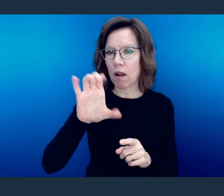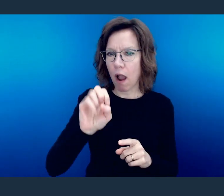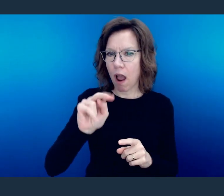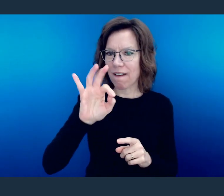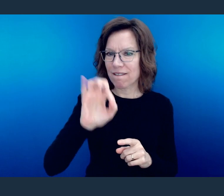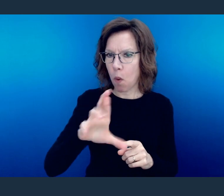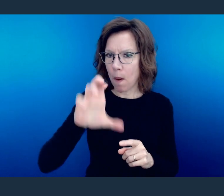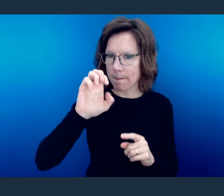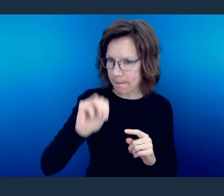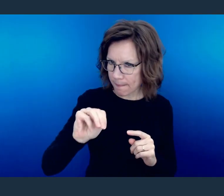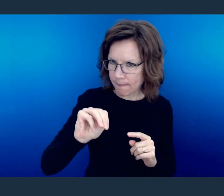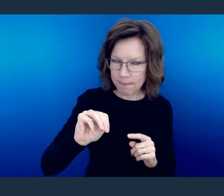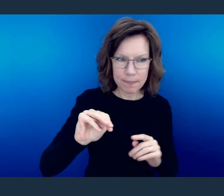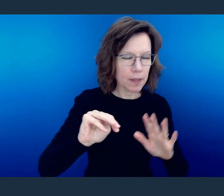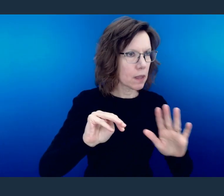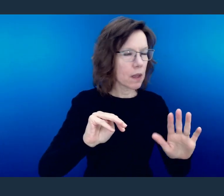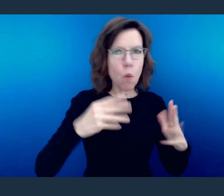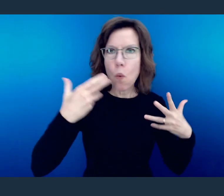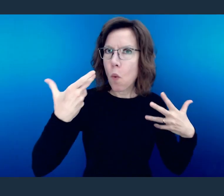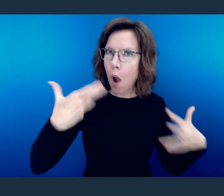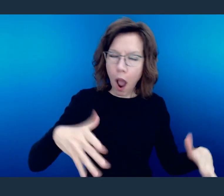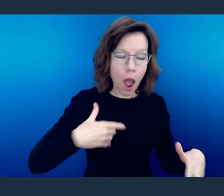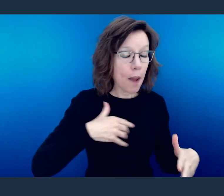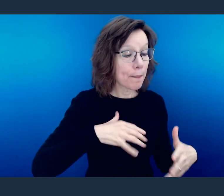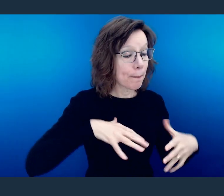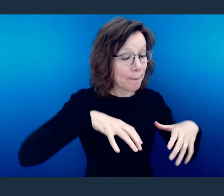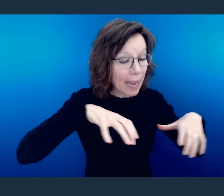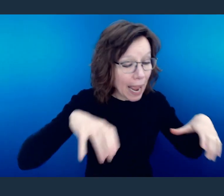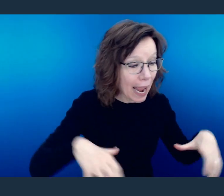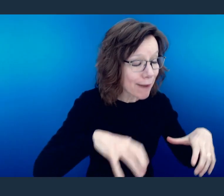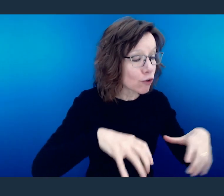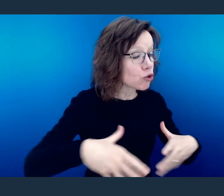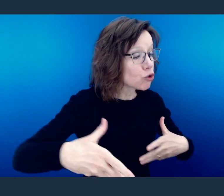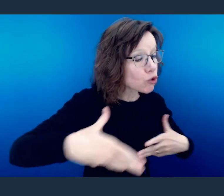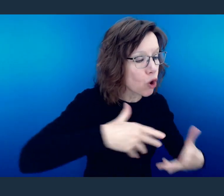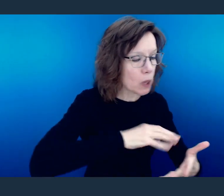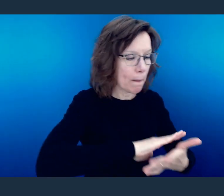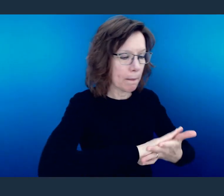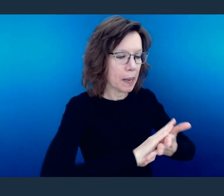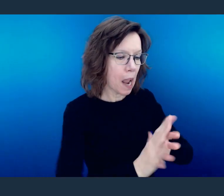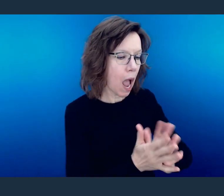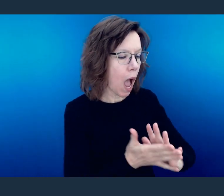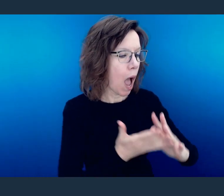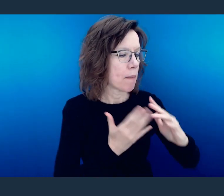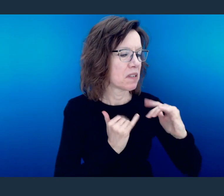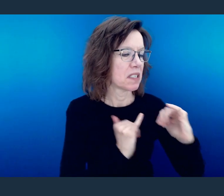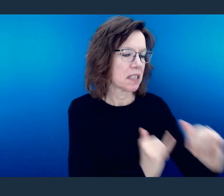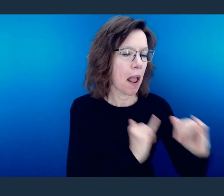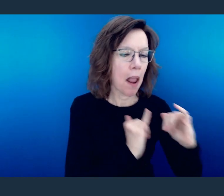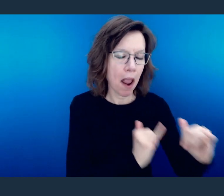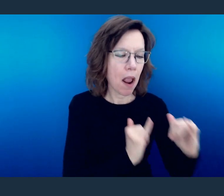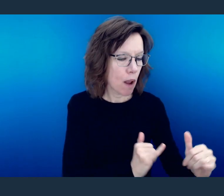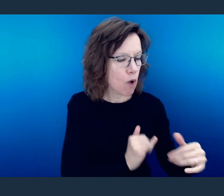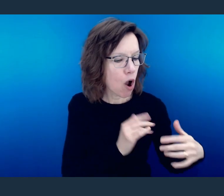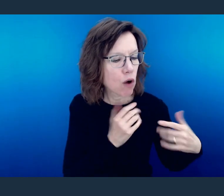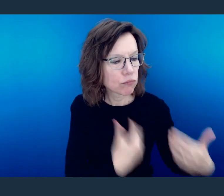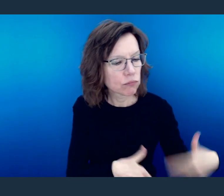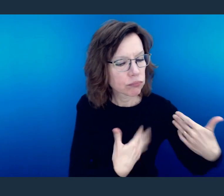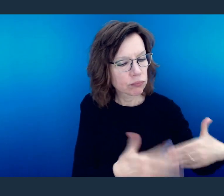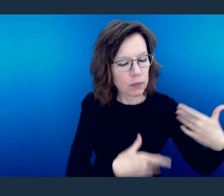It means do not become behaviorally or socially similar.